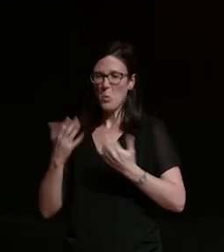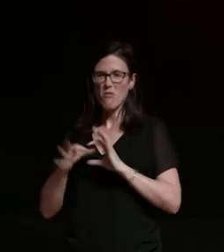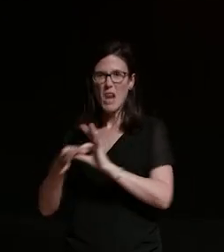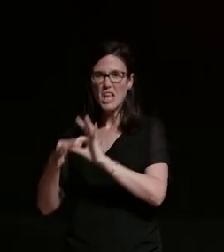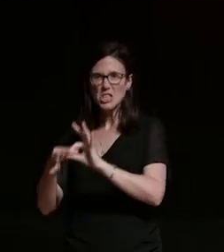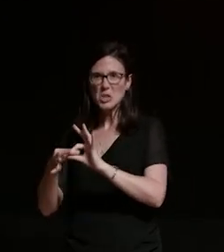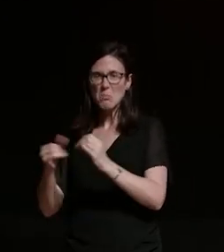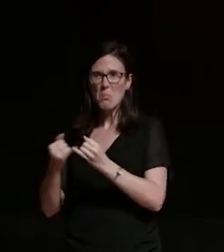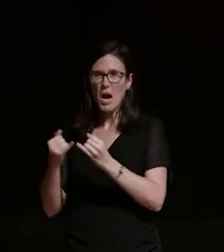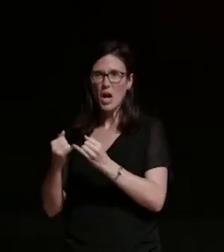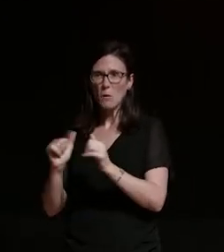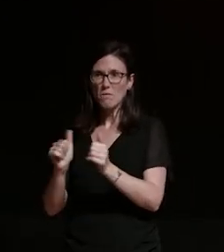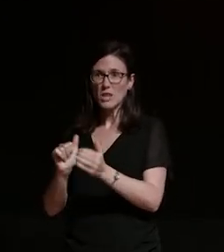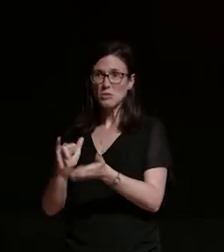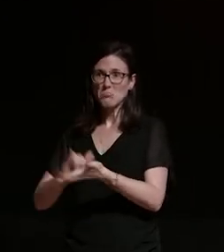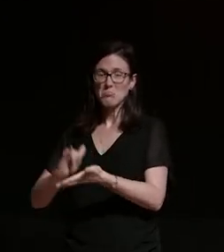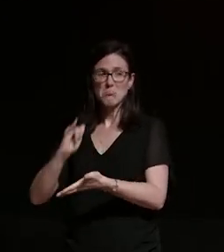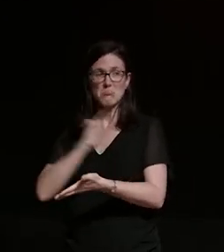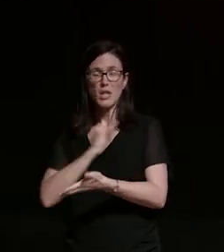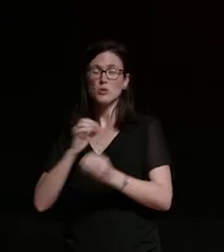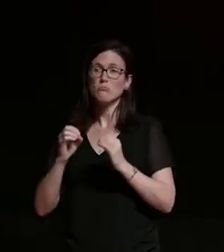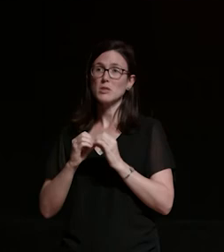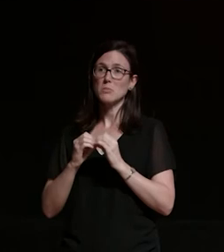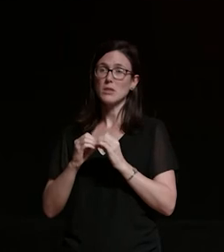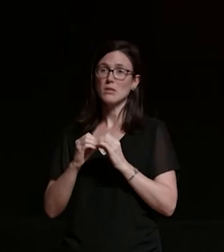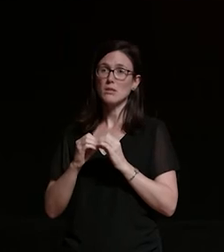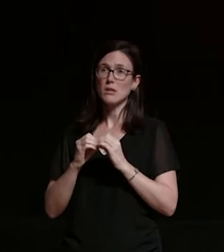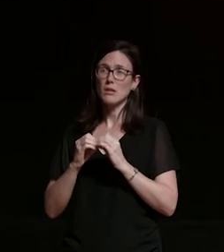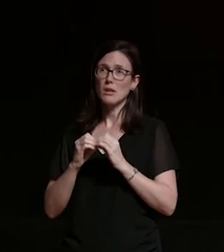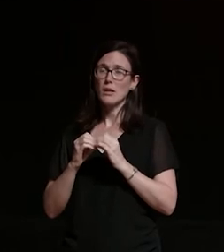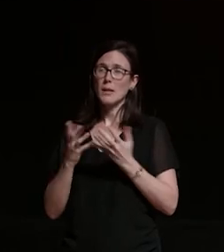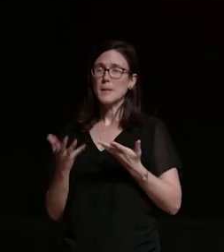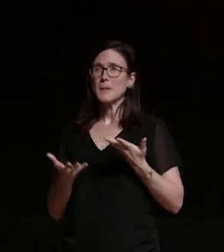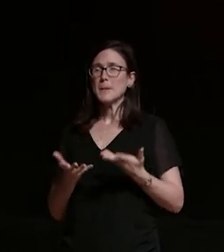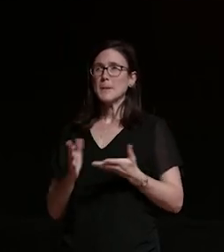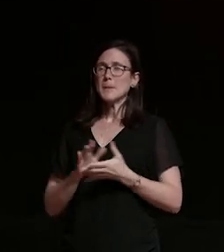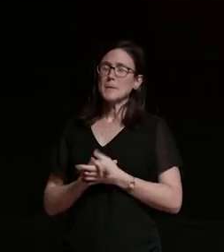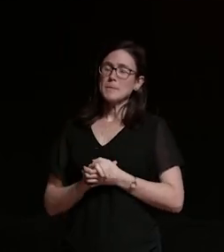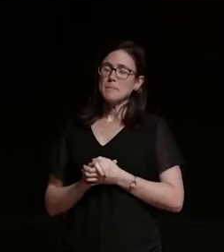i can't really understand that reaction i understand how hard it must be